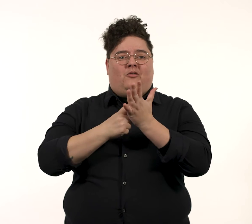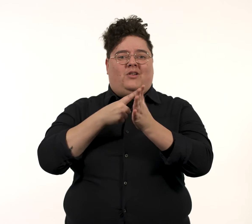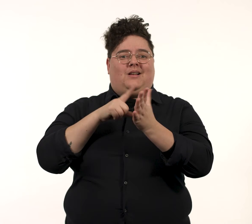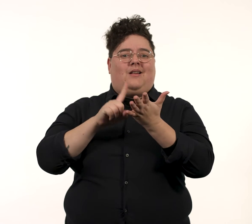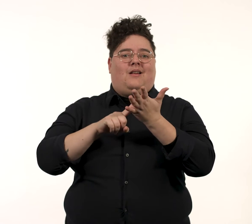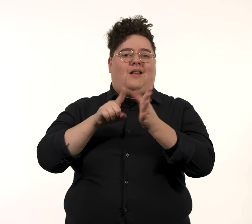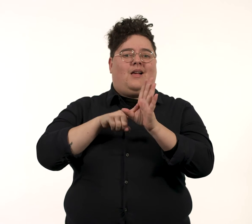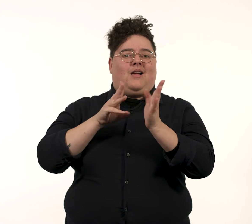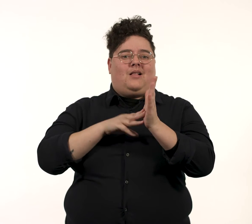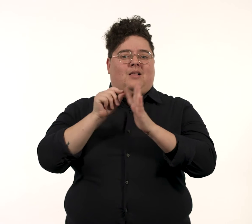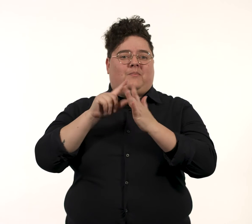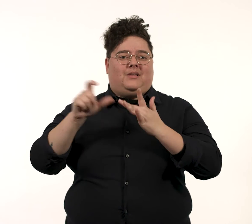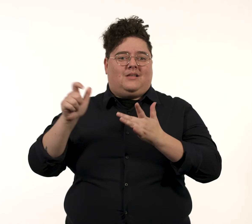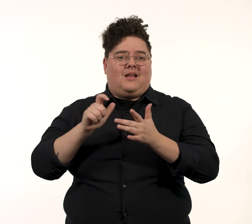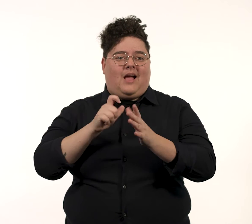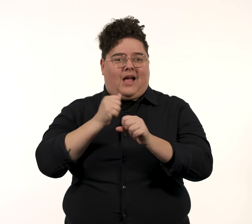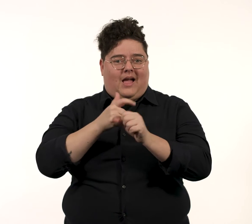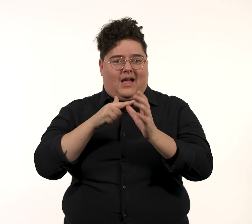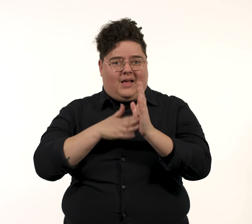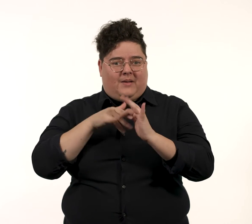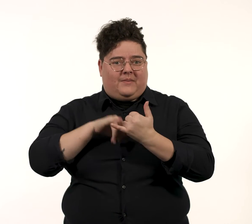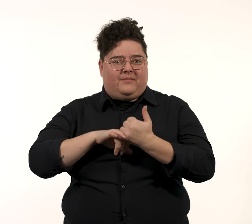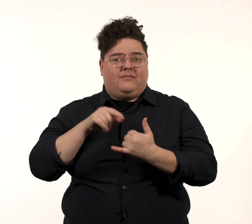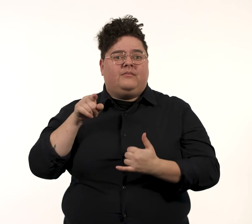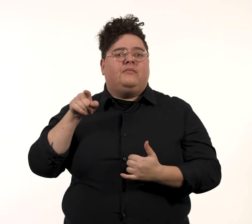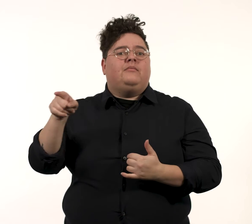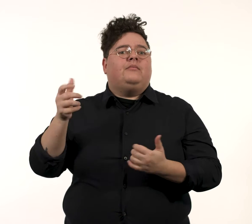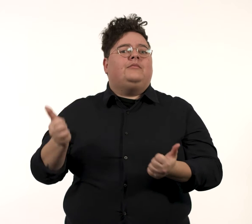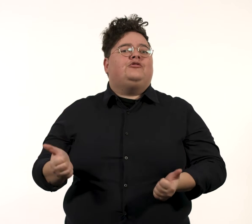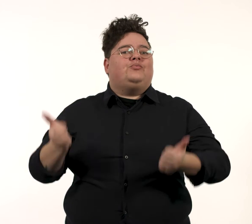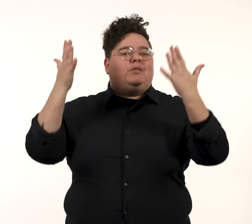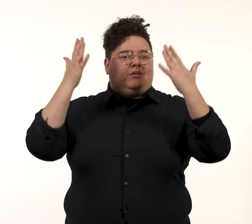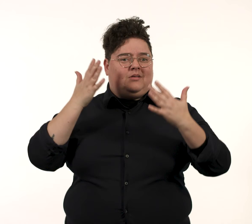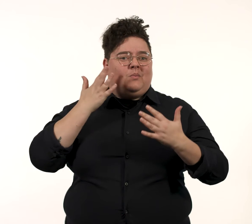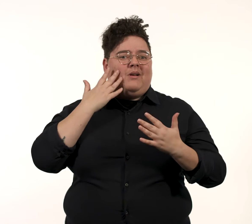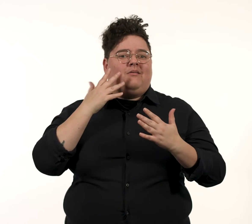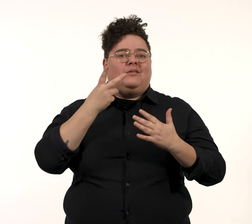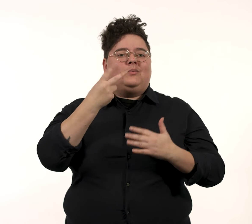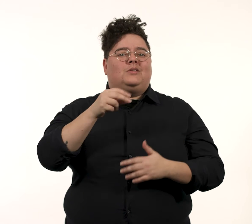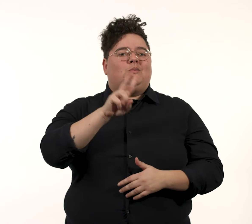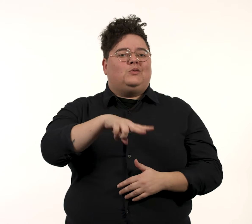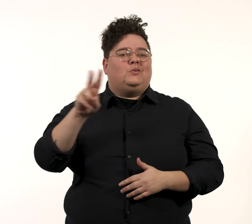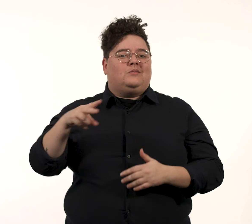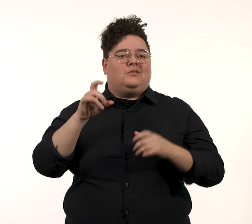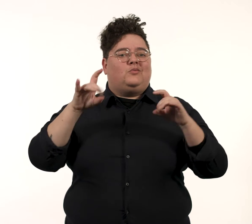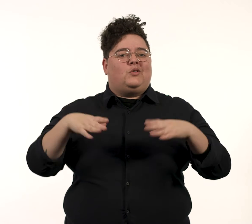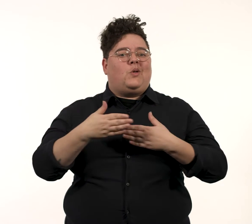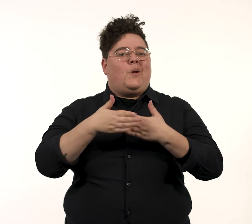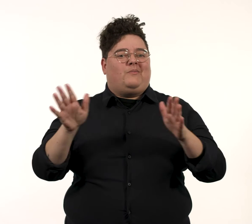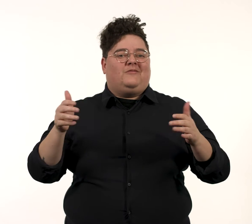This is the first oil painting Felix has exhibited.